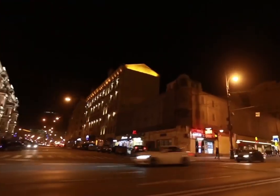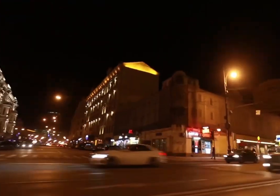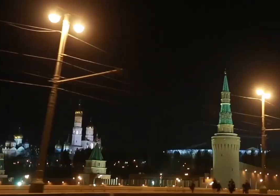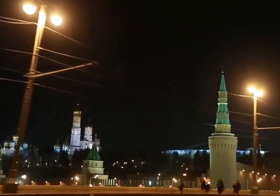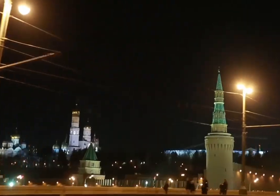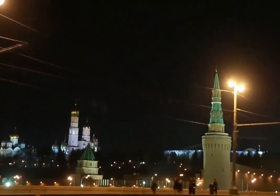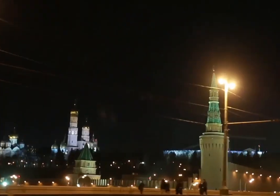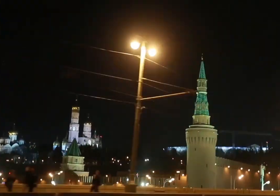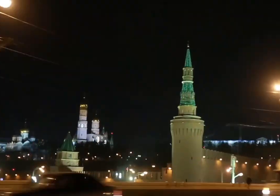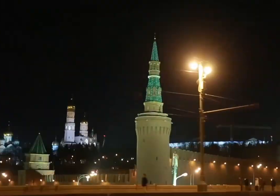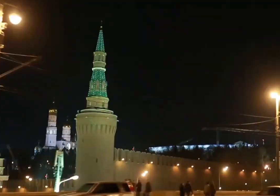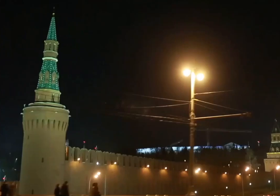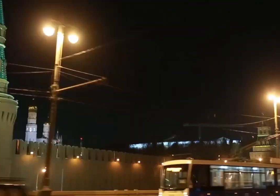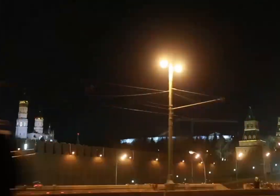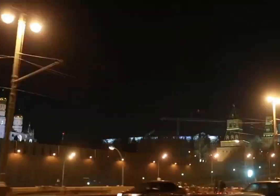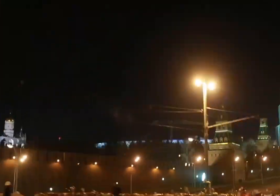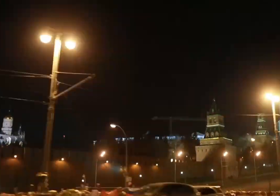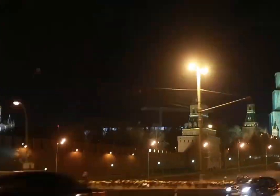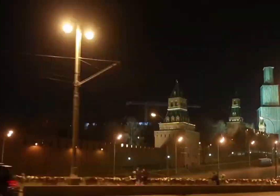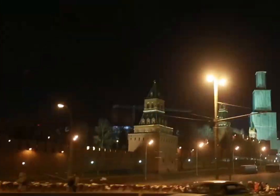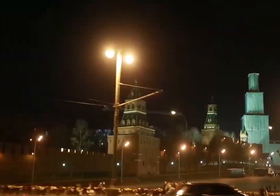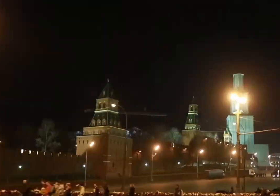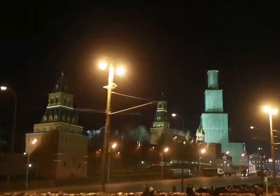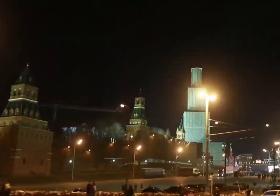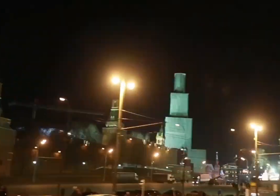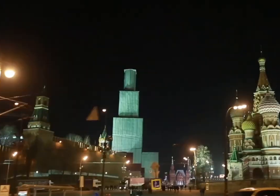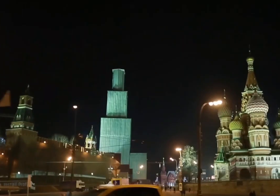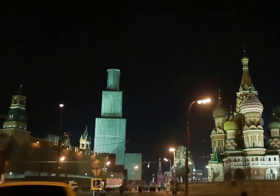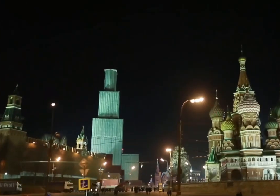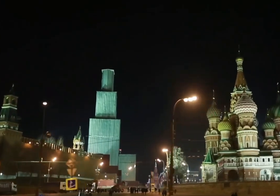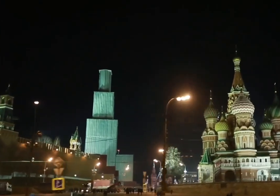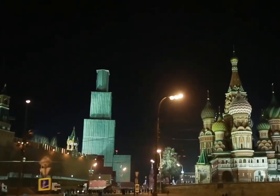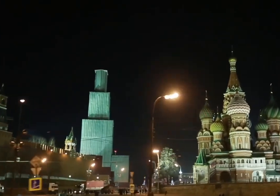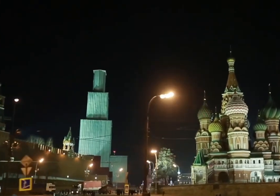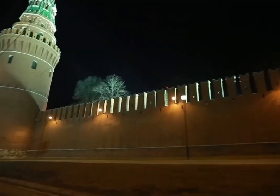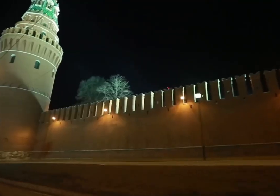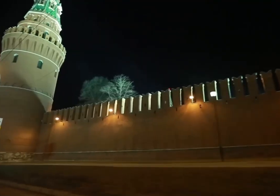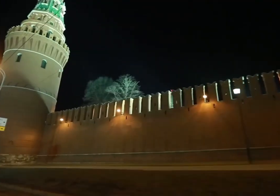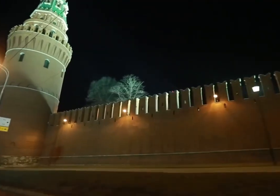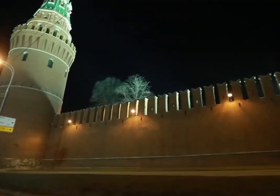(The Kremlin) (St. Basil’s Cathedral) (The Kremlin)